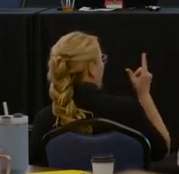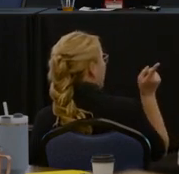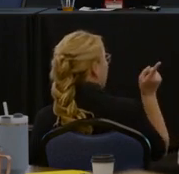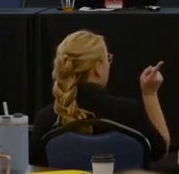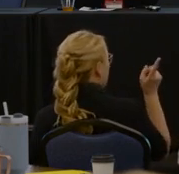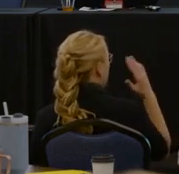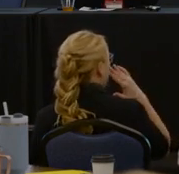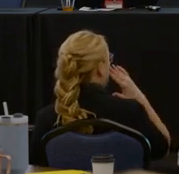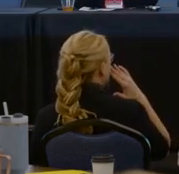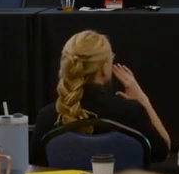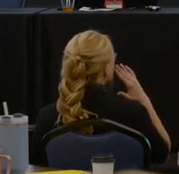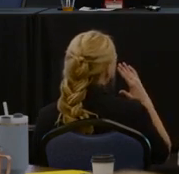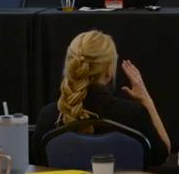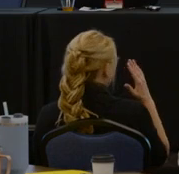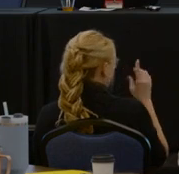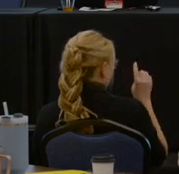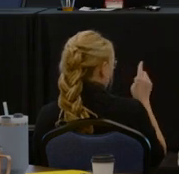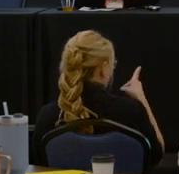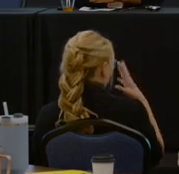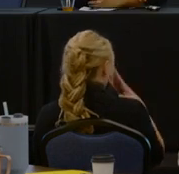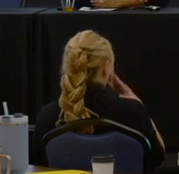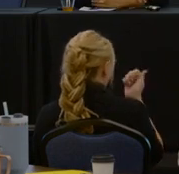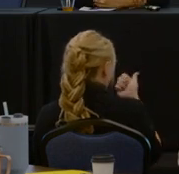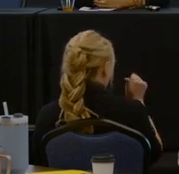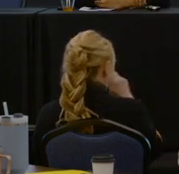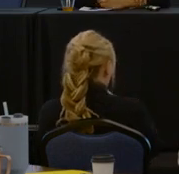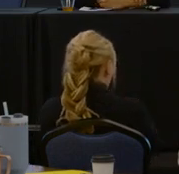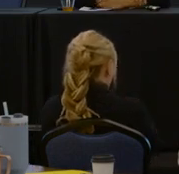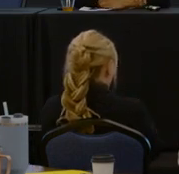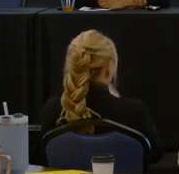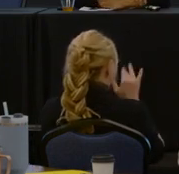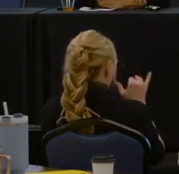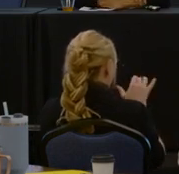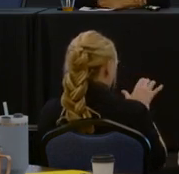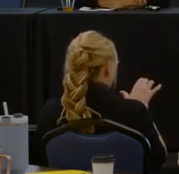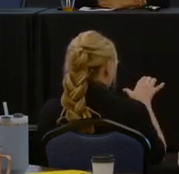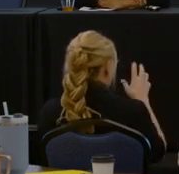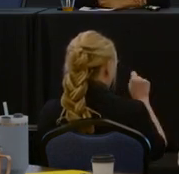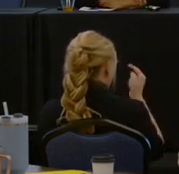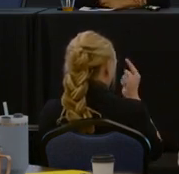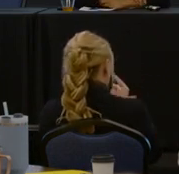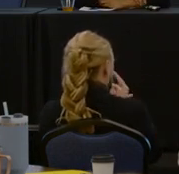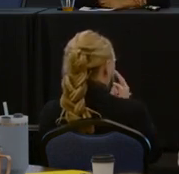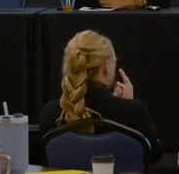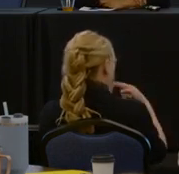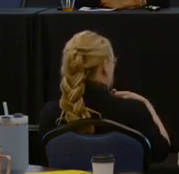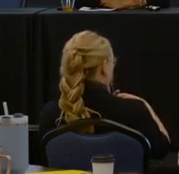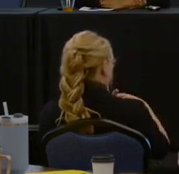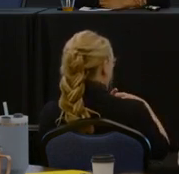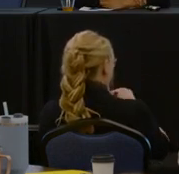would be aware of any hospitals that are doing it right, that are role models for all of the other hospitals?